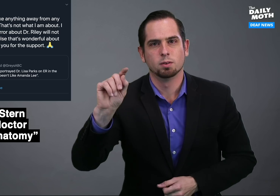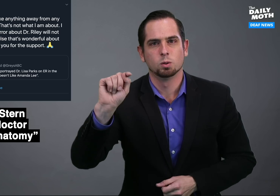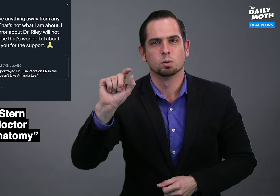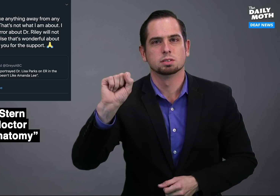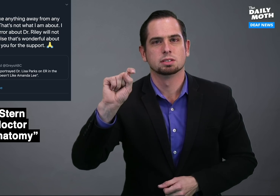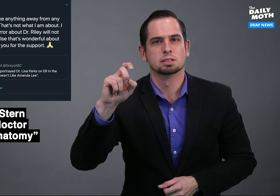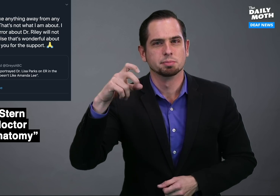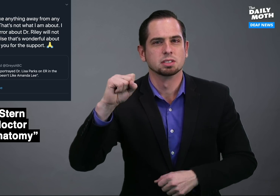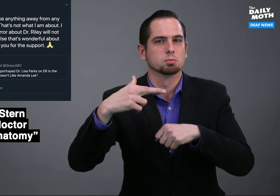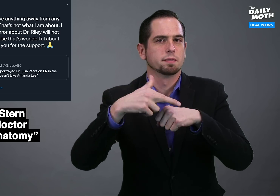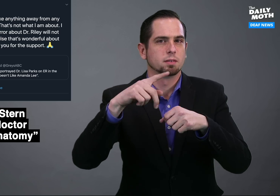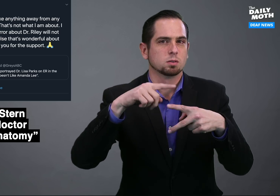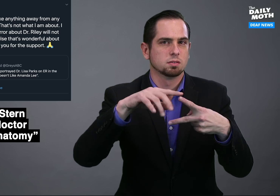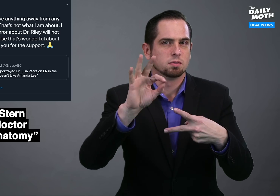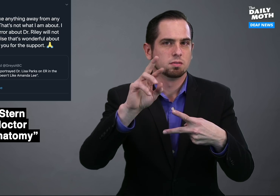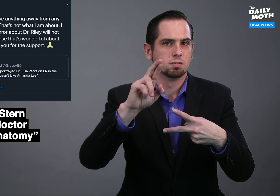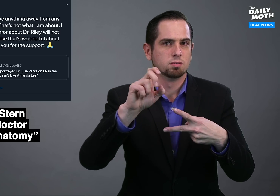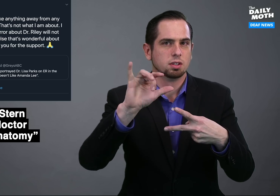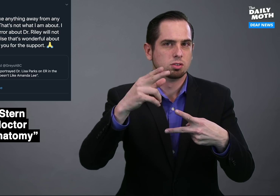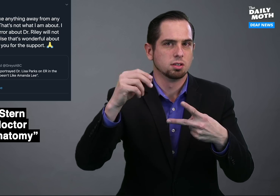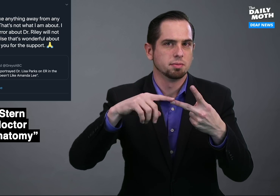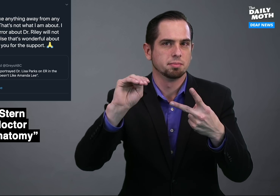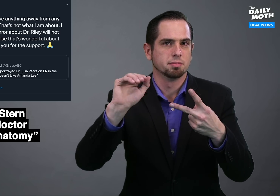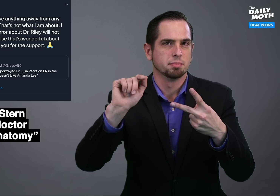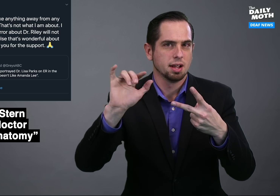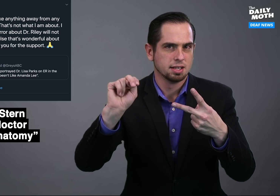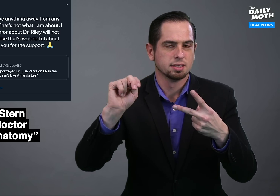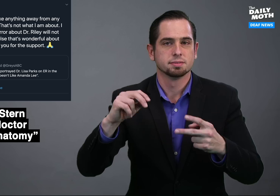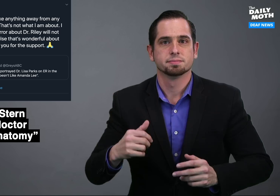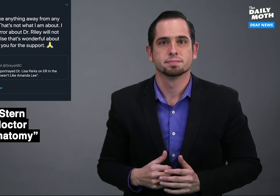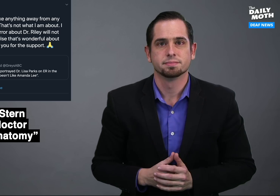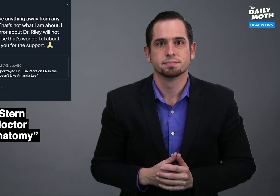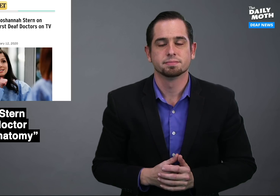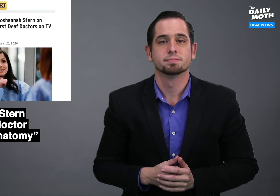footsteps," referring to Frelich and Matlin.